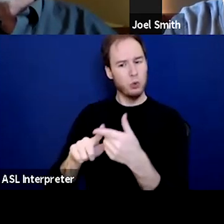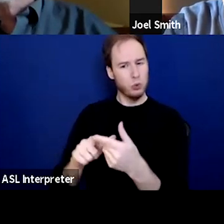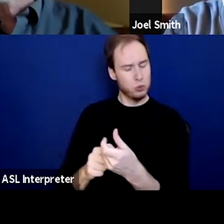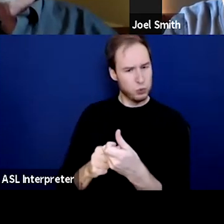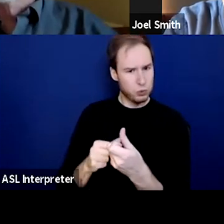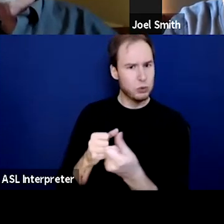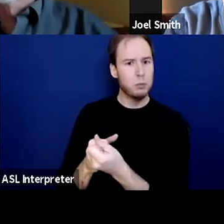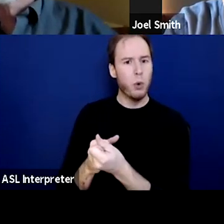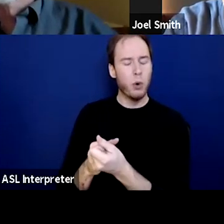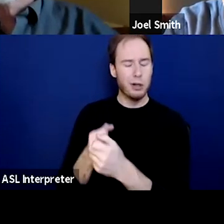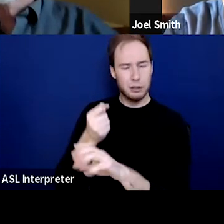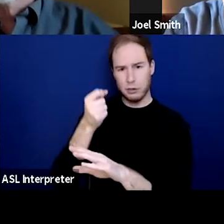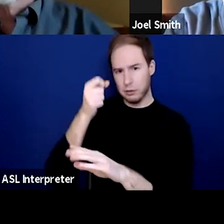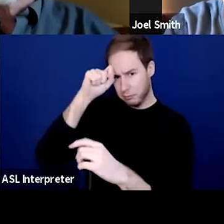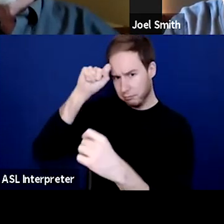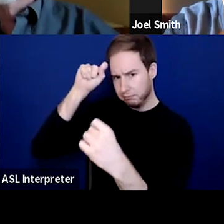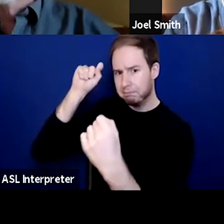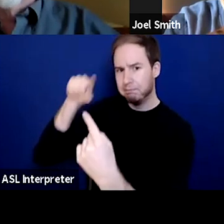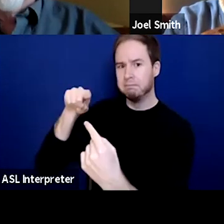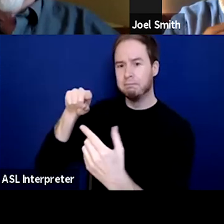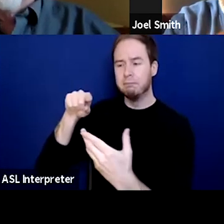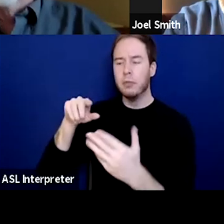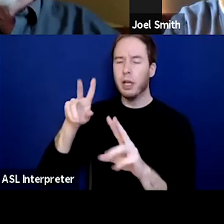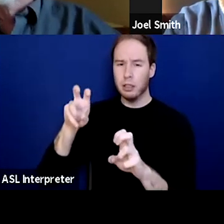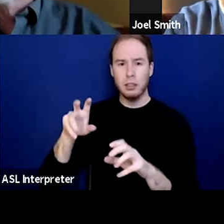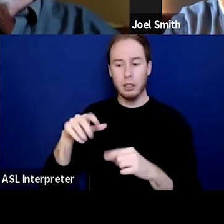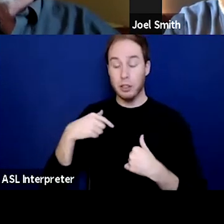and understanding you're suspending your judgment.